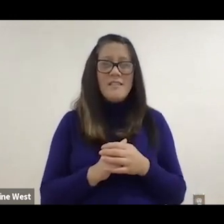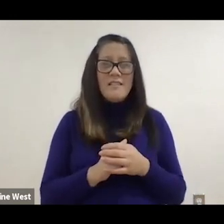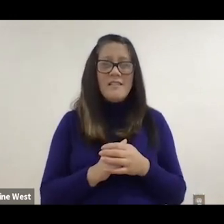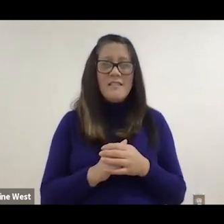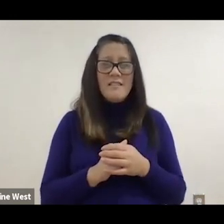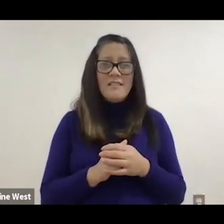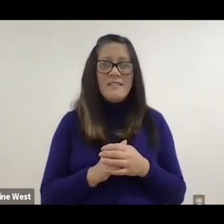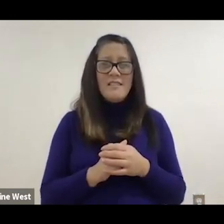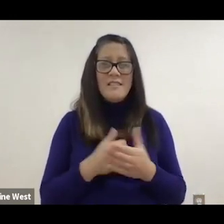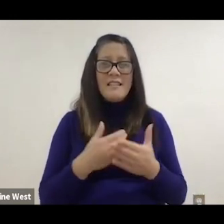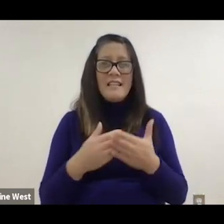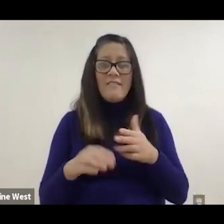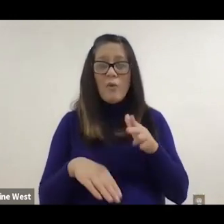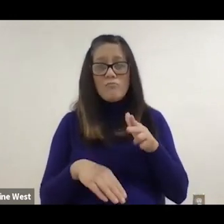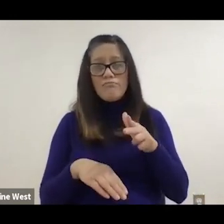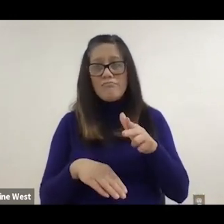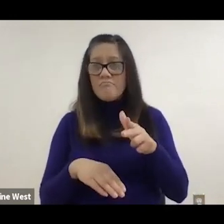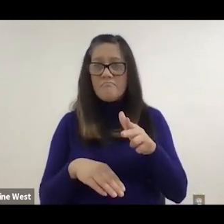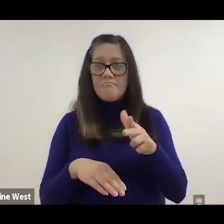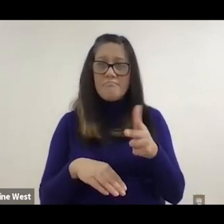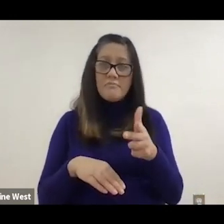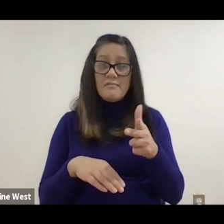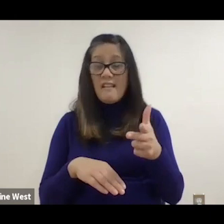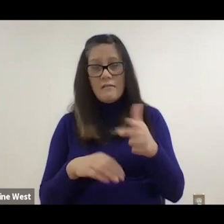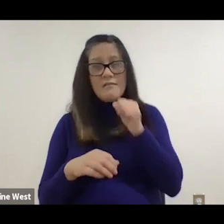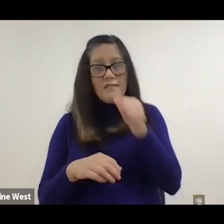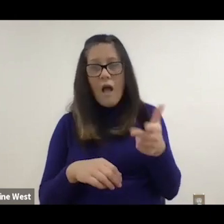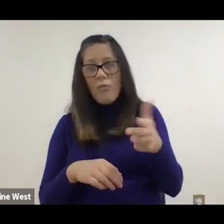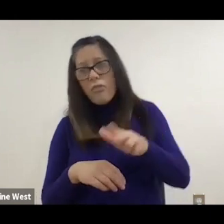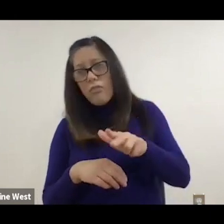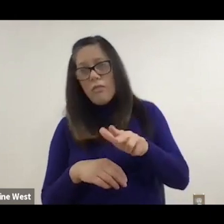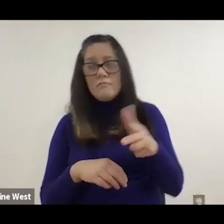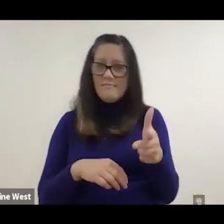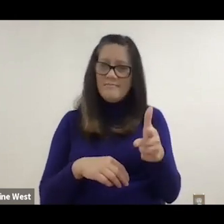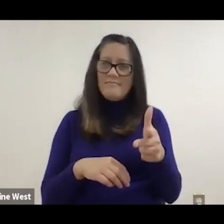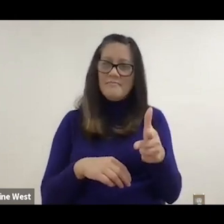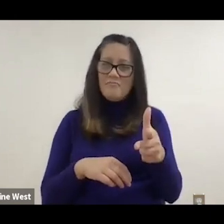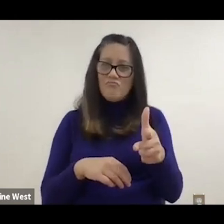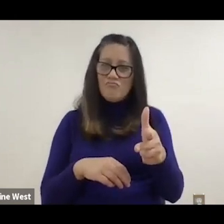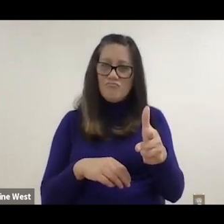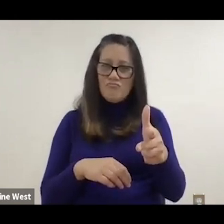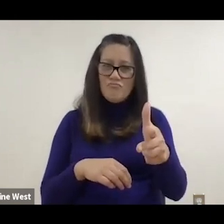It stays level. You notice see how it.